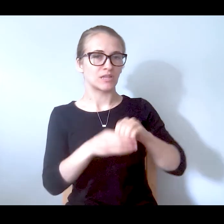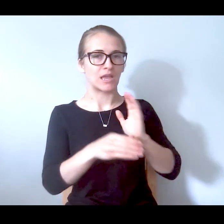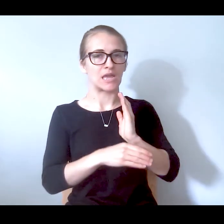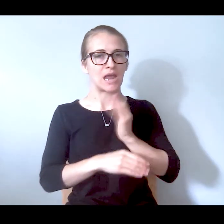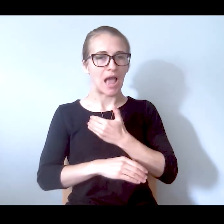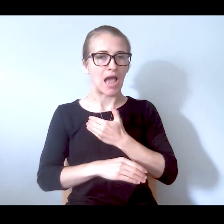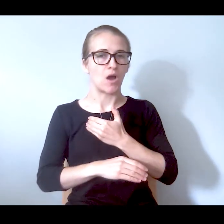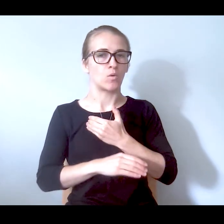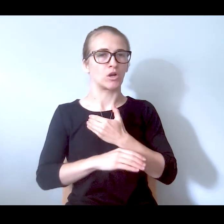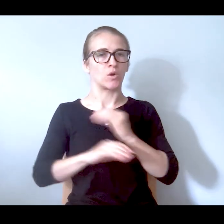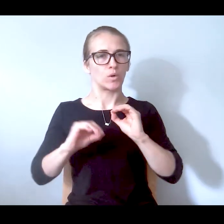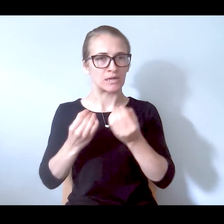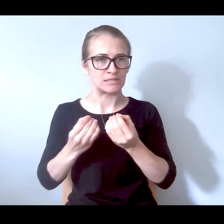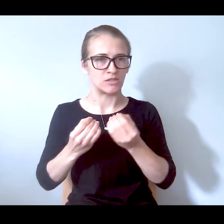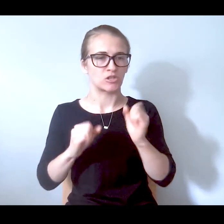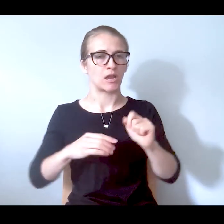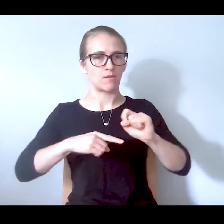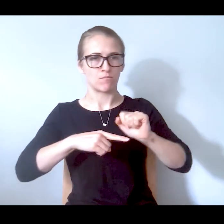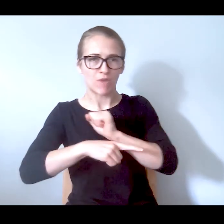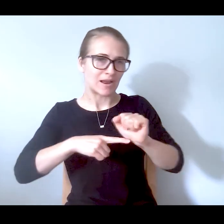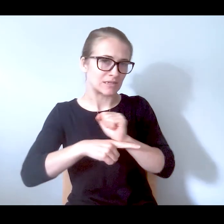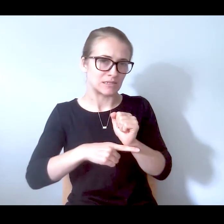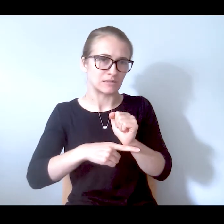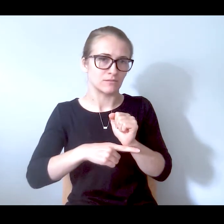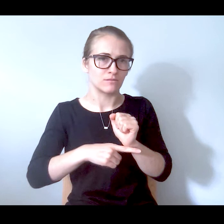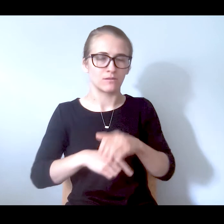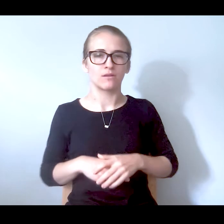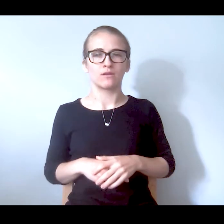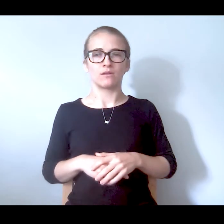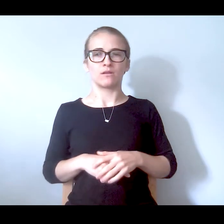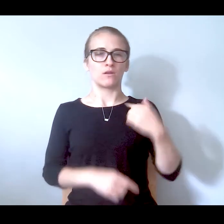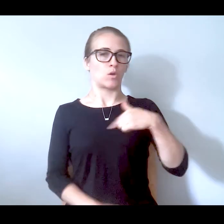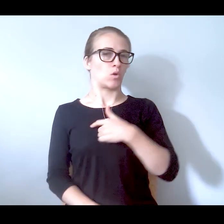within our own coalition so we can practice what we preach as well.